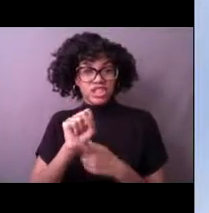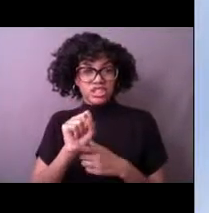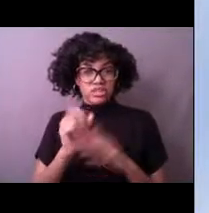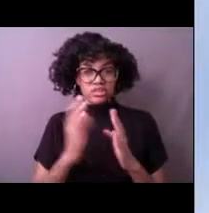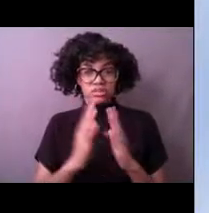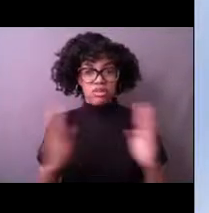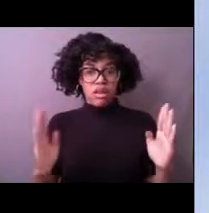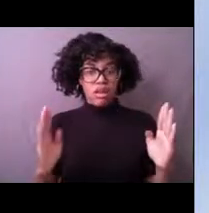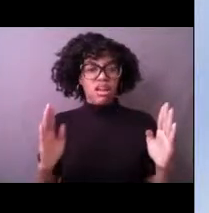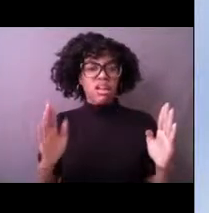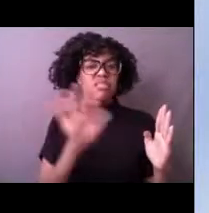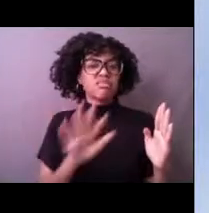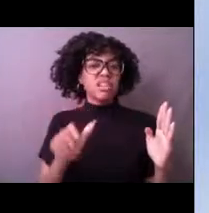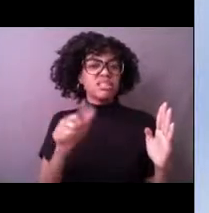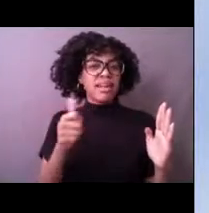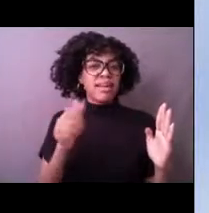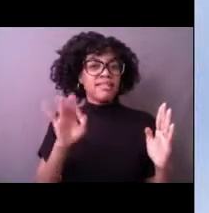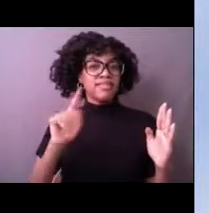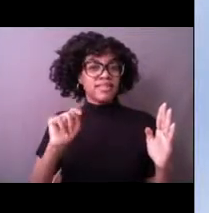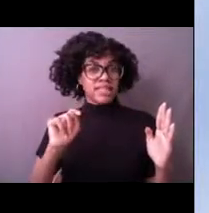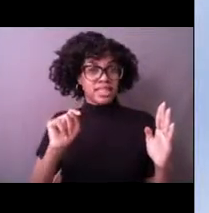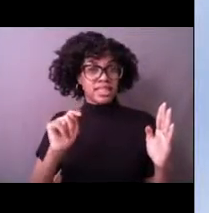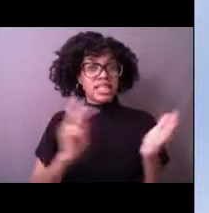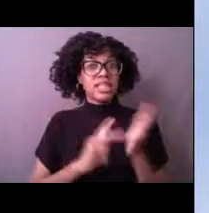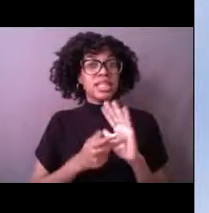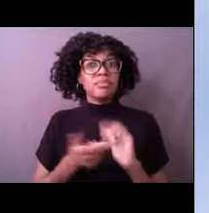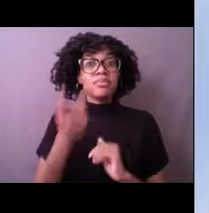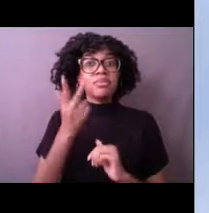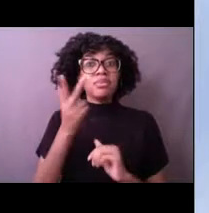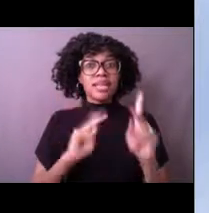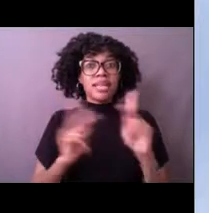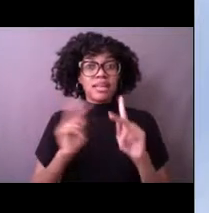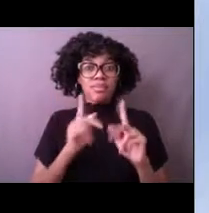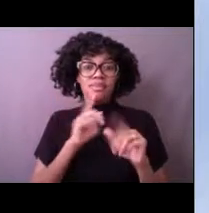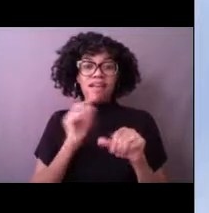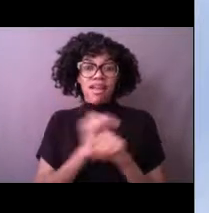So imagine maybe three of you standing on your shoulders. That's how wide they are.